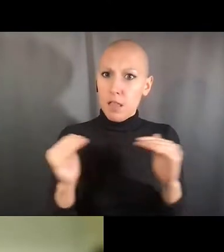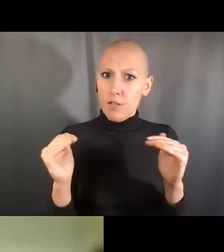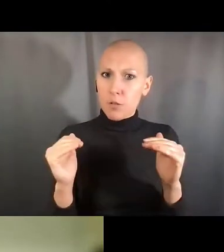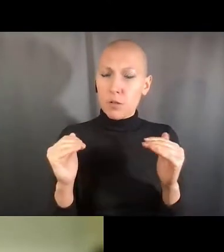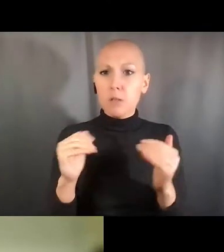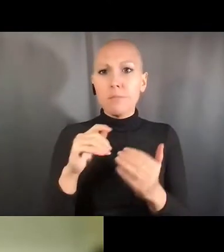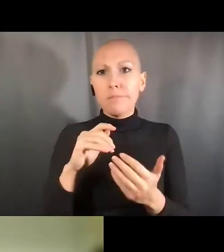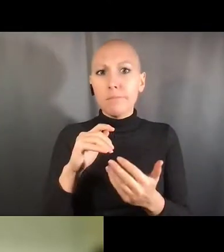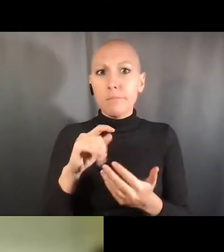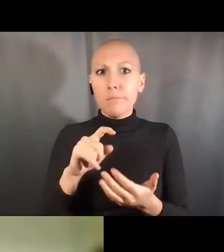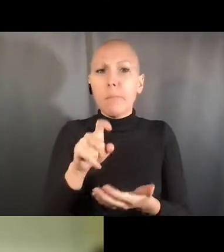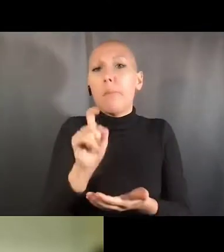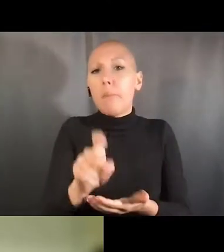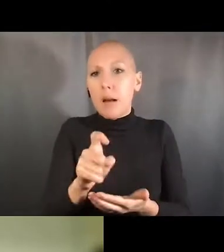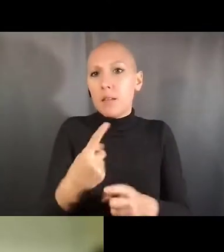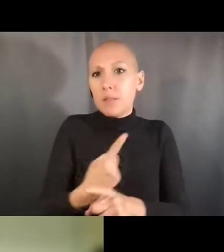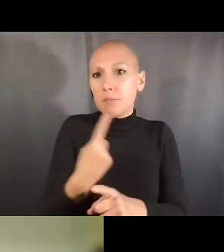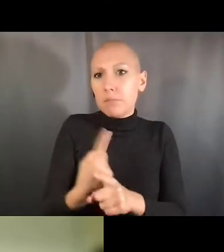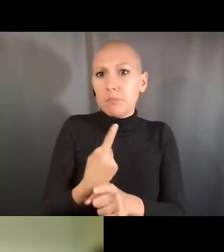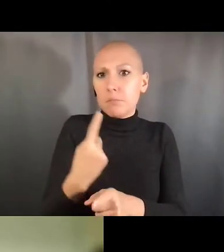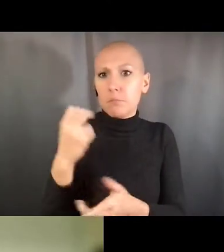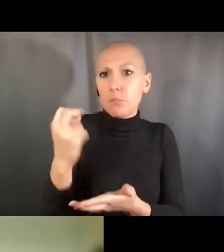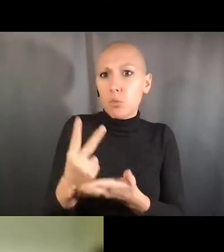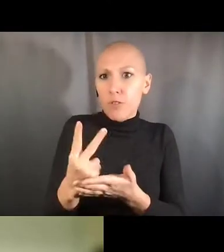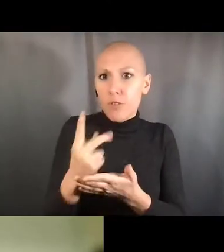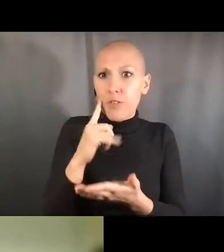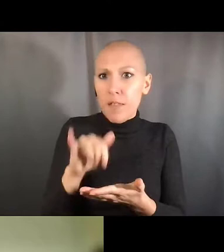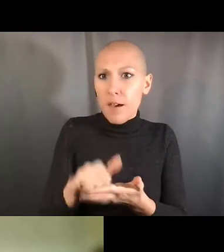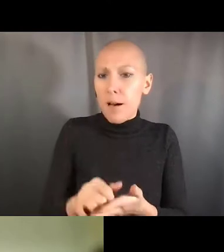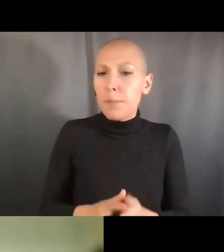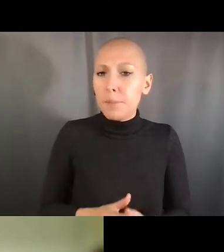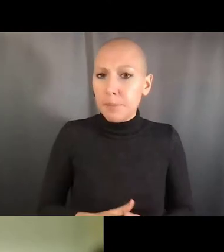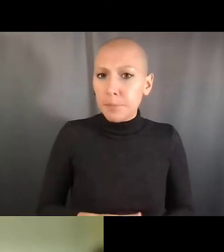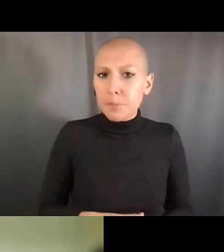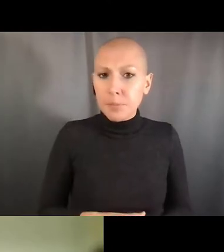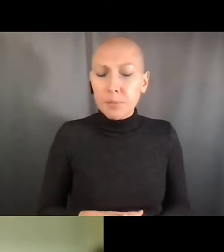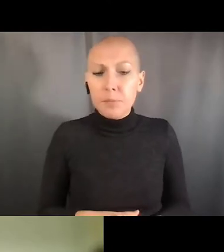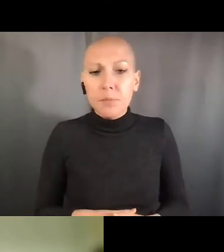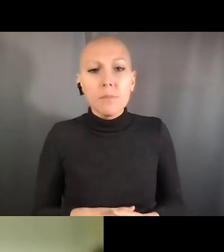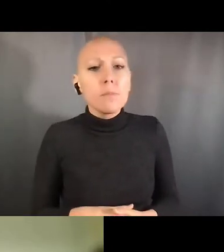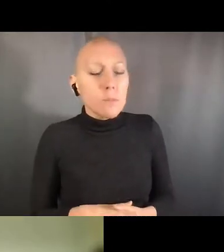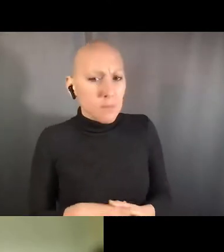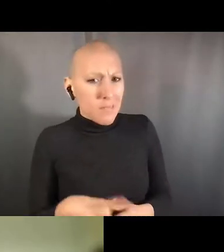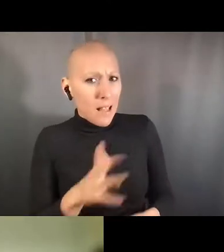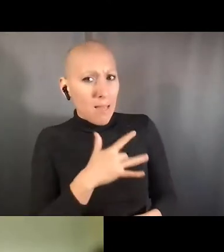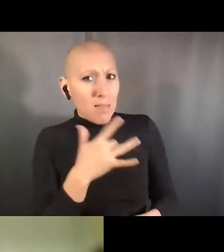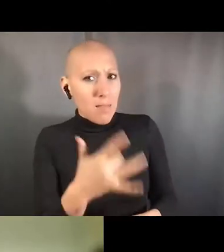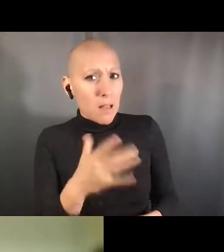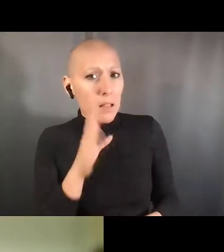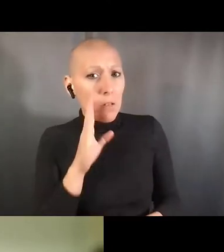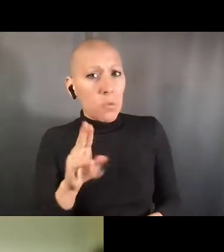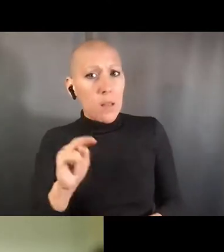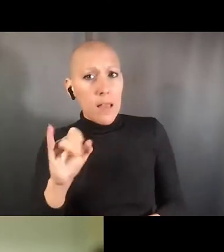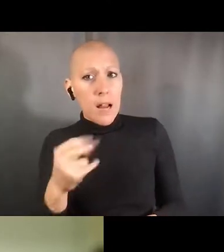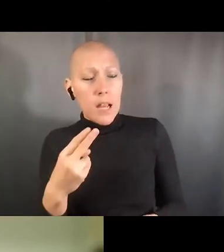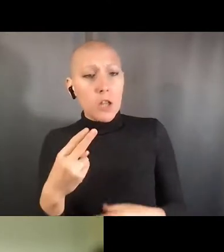and approaches are available on site or elsewhere nearby. They could help promote safety practices, as I said.